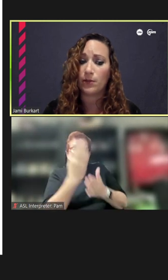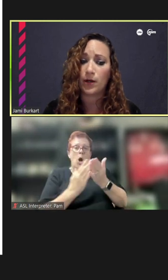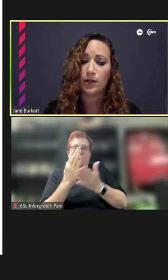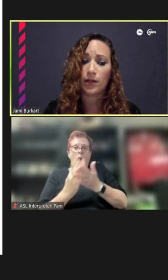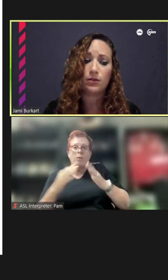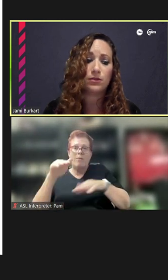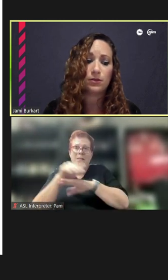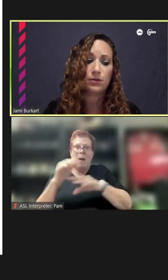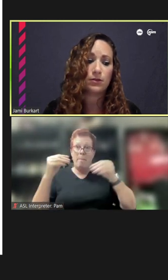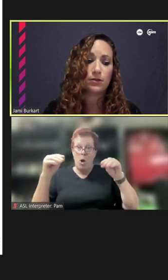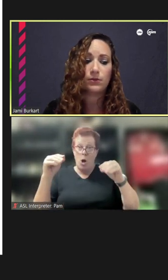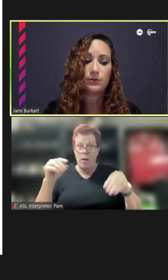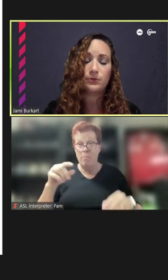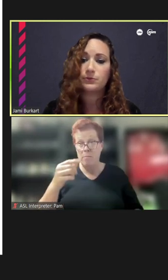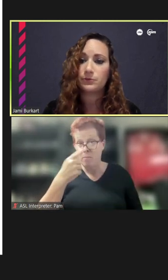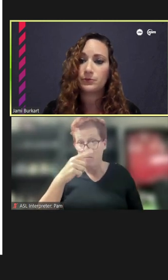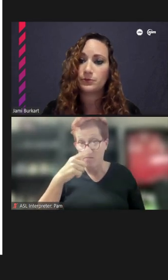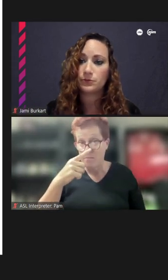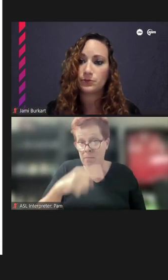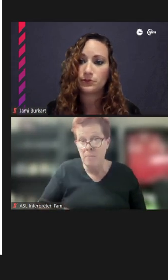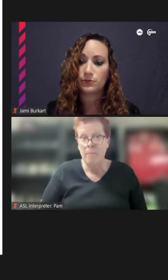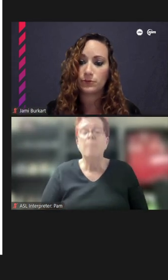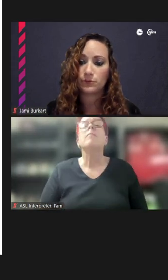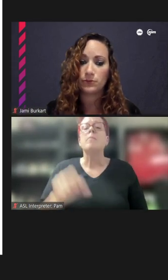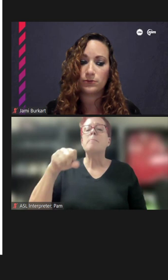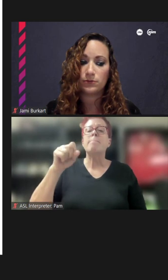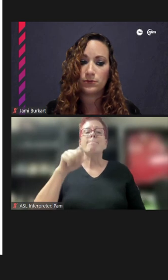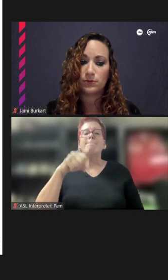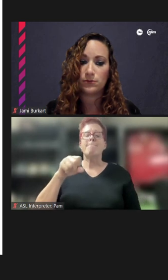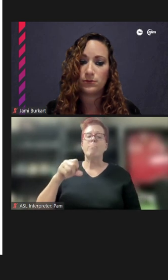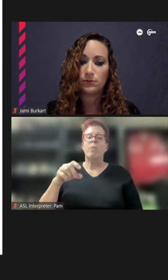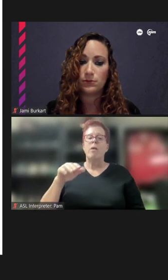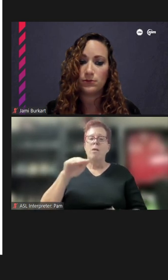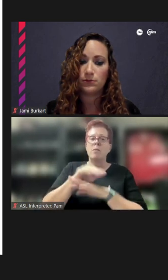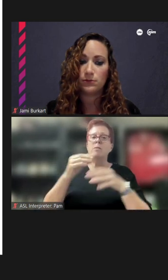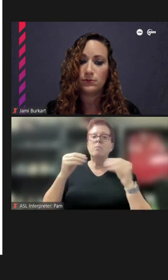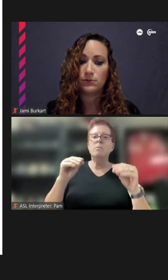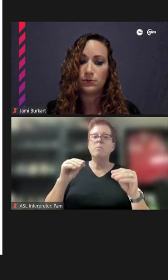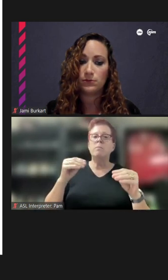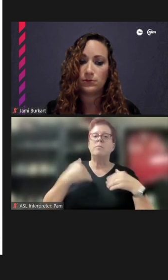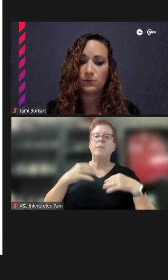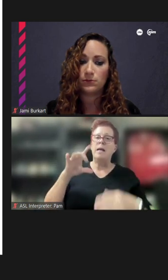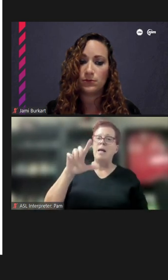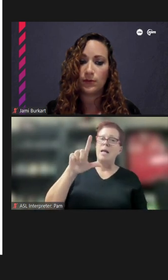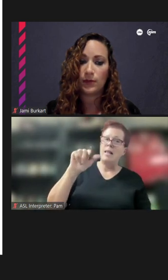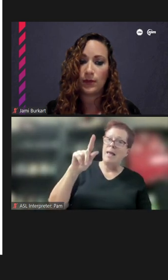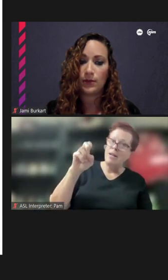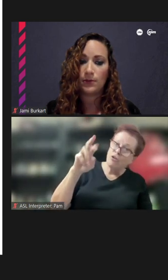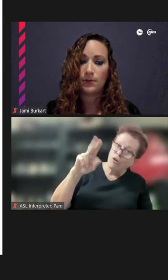Night Market? Yeah, so the Night Market -- obviously we had the lanterns out, we had these tables of